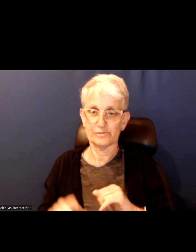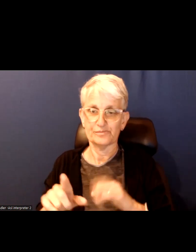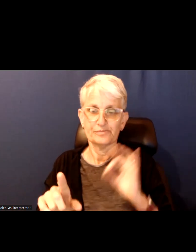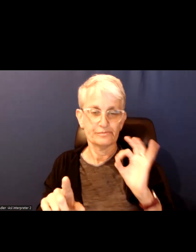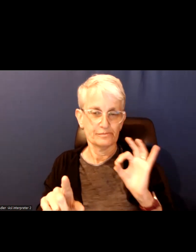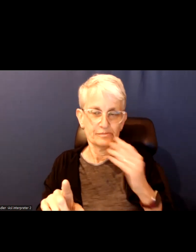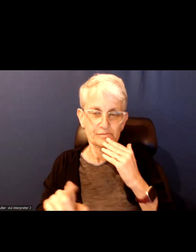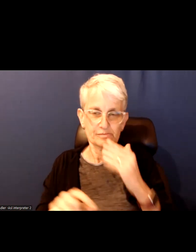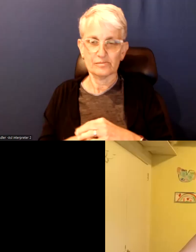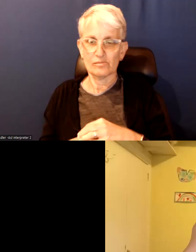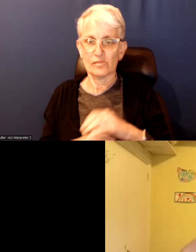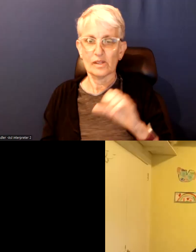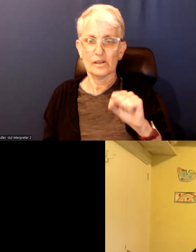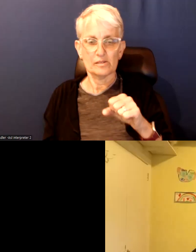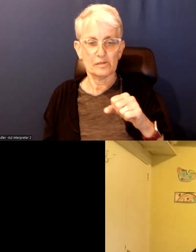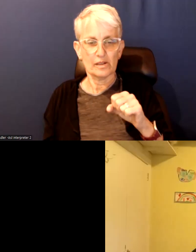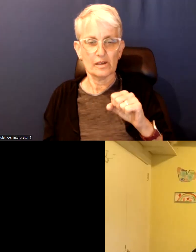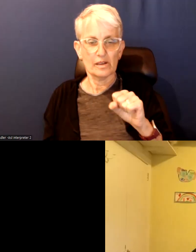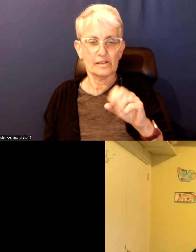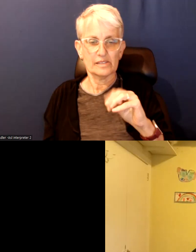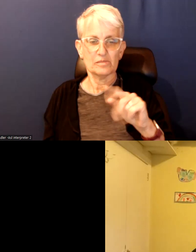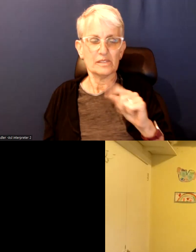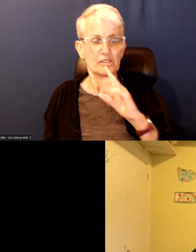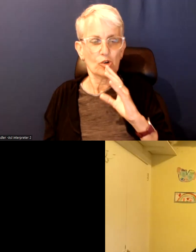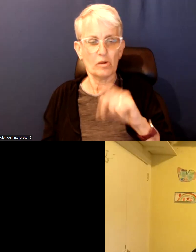SPT often talks about these other revenue-generating tools.